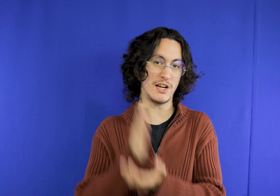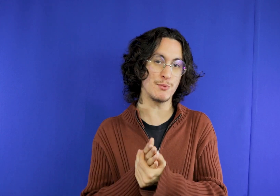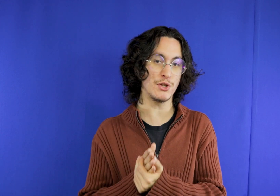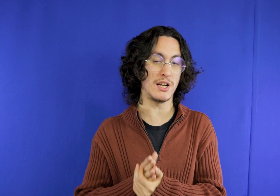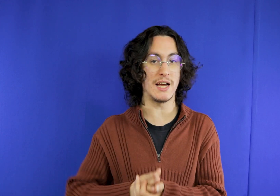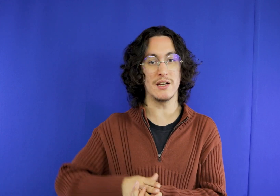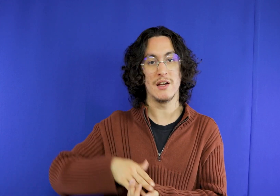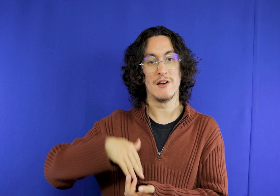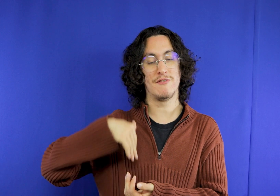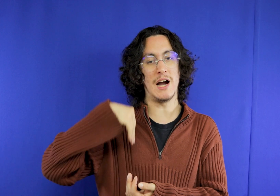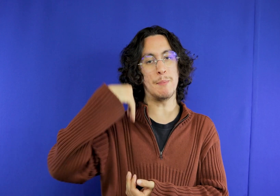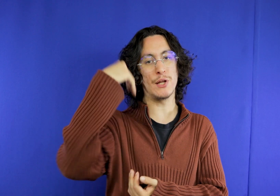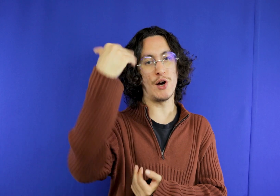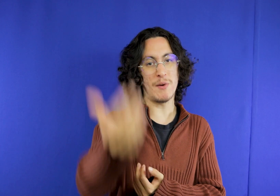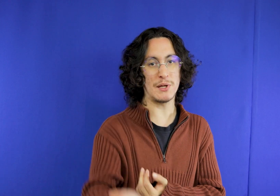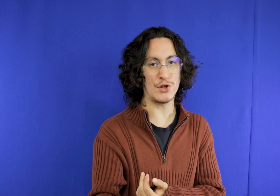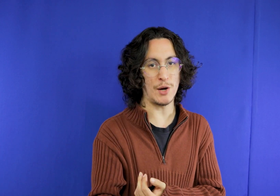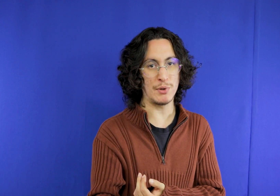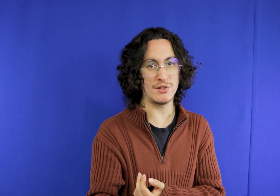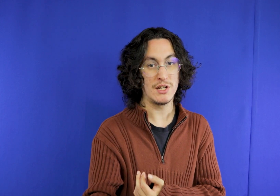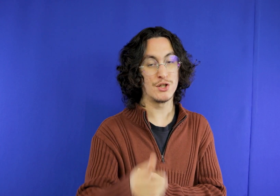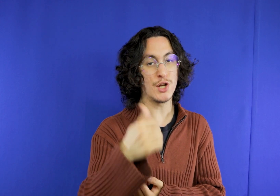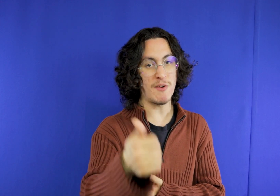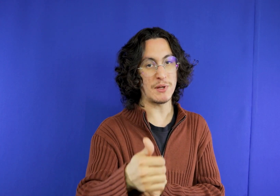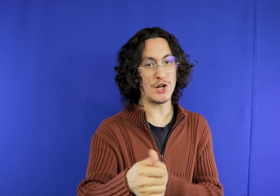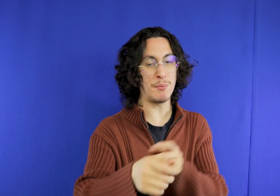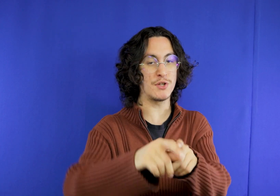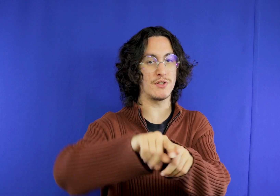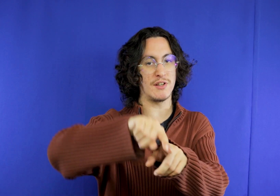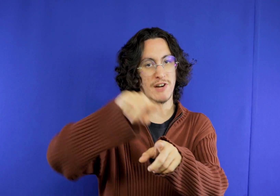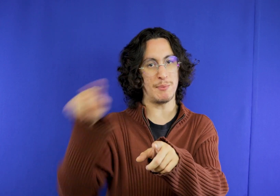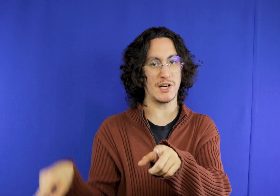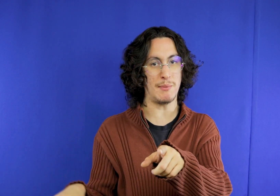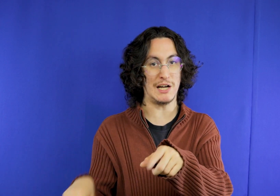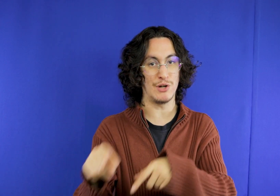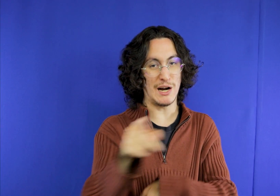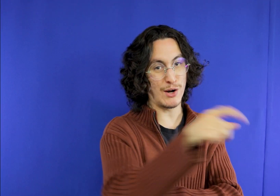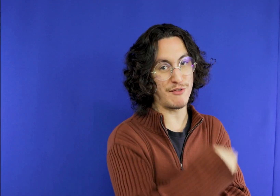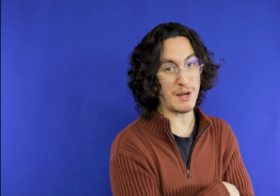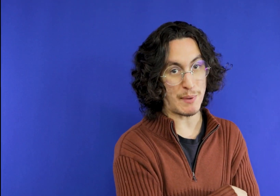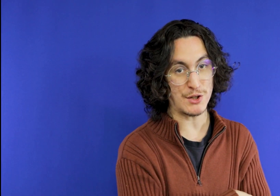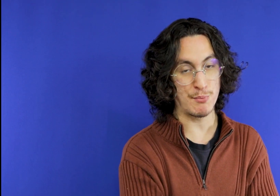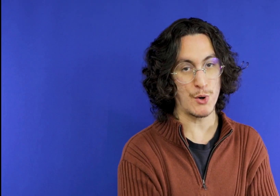you leave Porto Alegre go to Nova Petrópolis Nova Petrópolis from you go to Gramado now comes